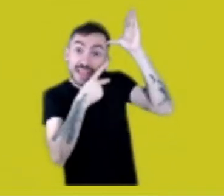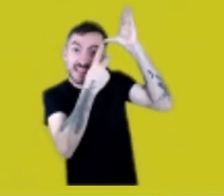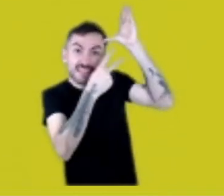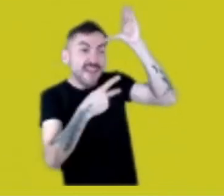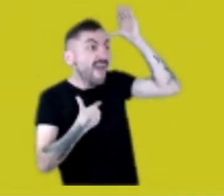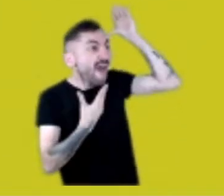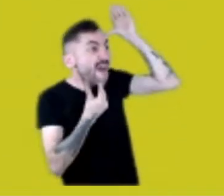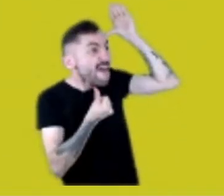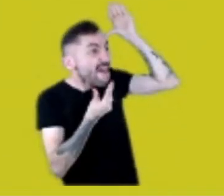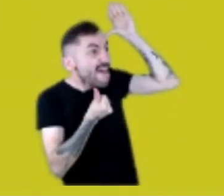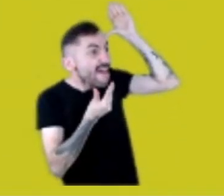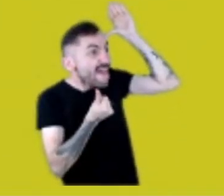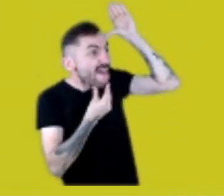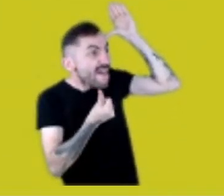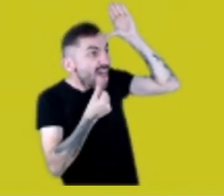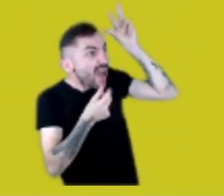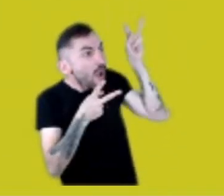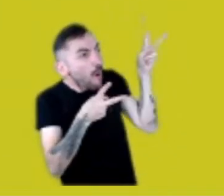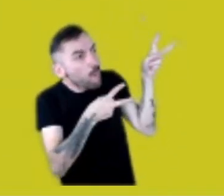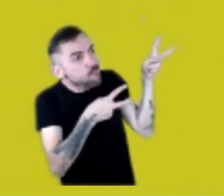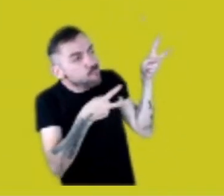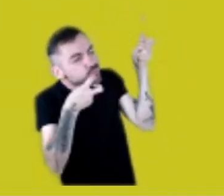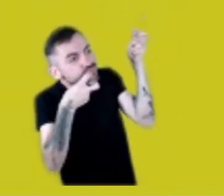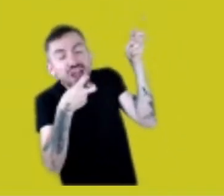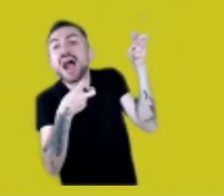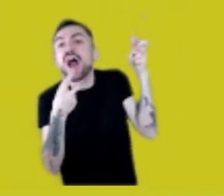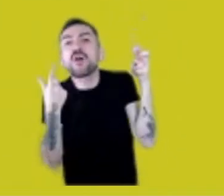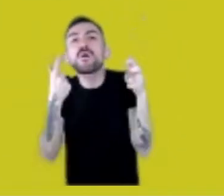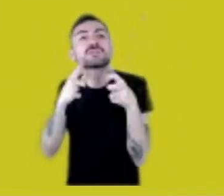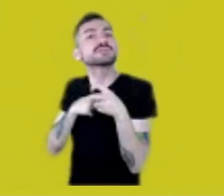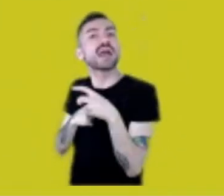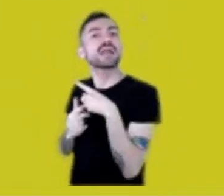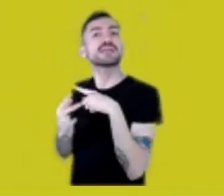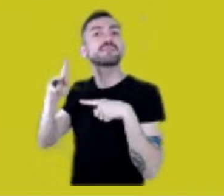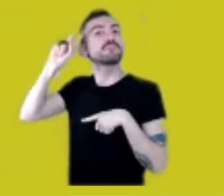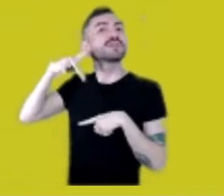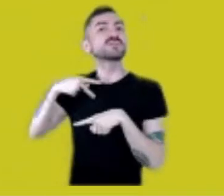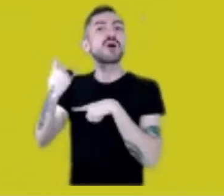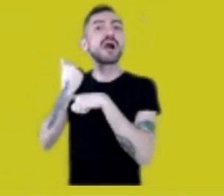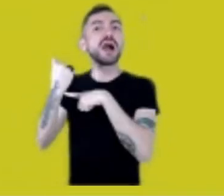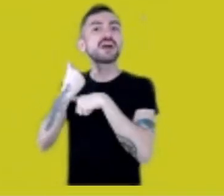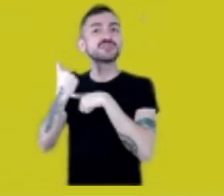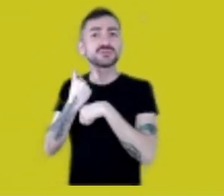saving millions and years in research. That has to change.